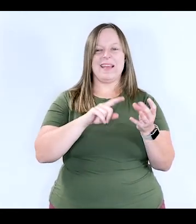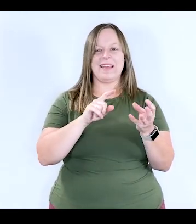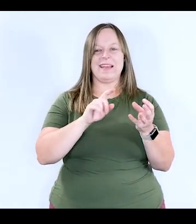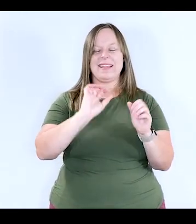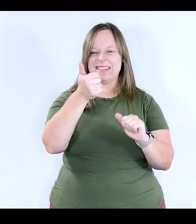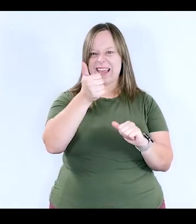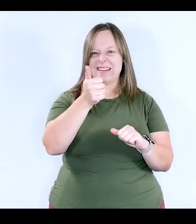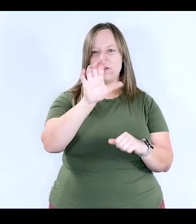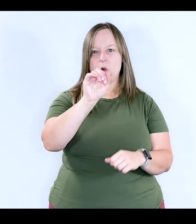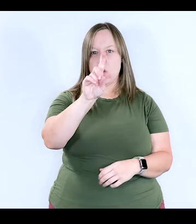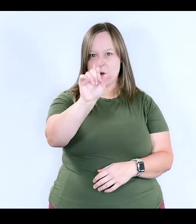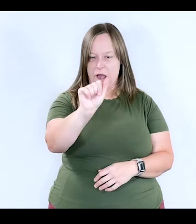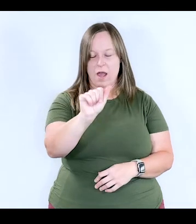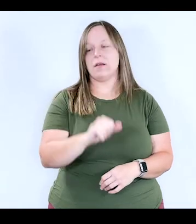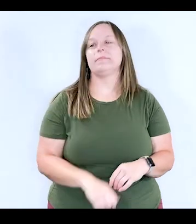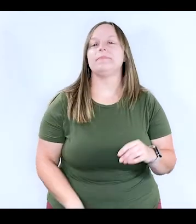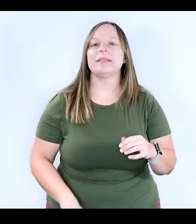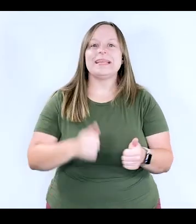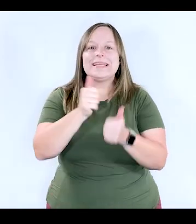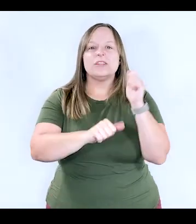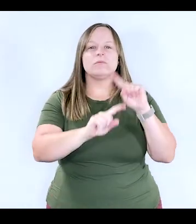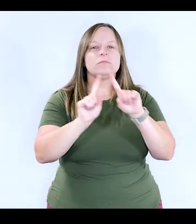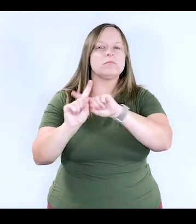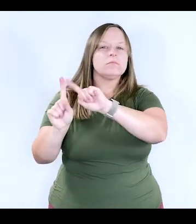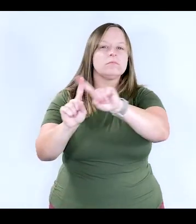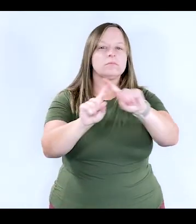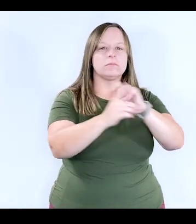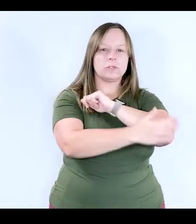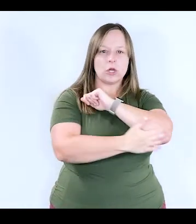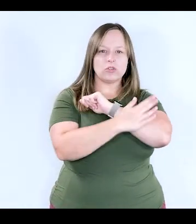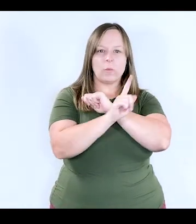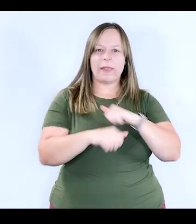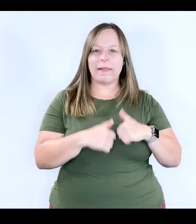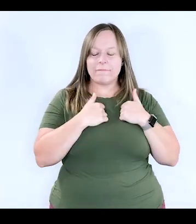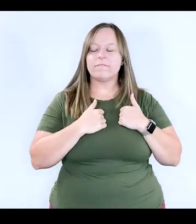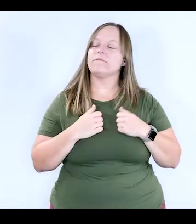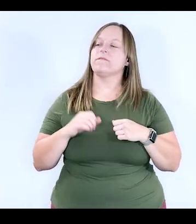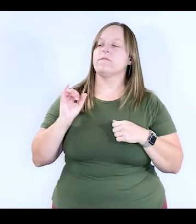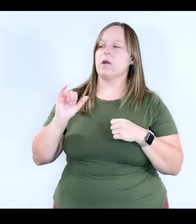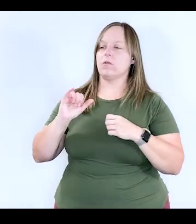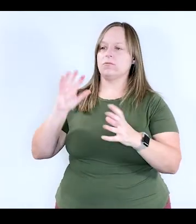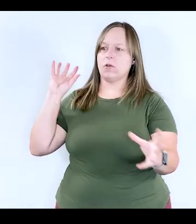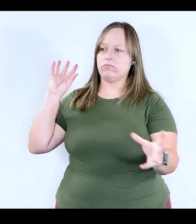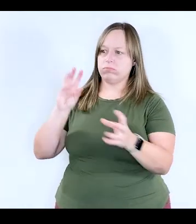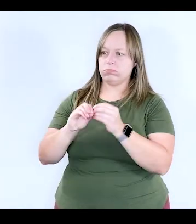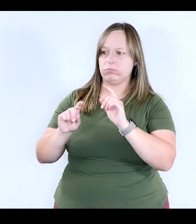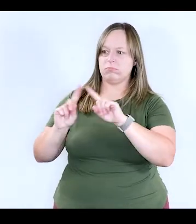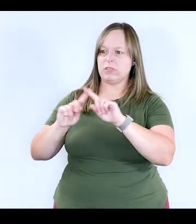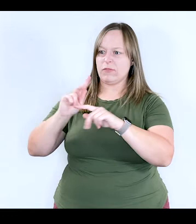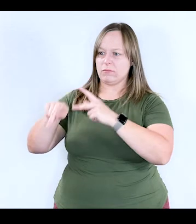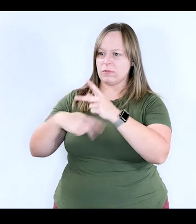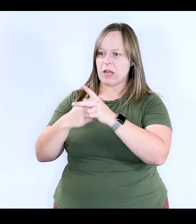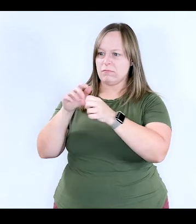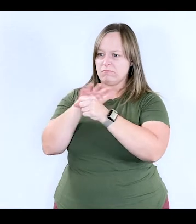And the last one is the Coda. Each one is for different countries. And so with all of the different dialects,